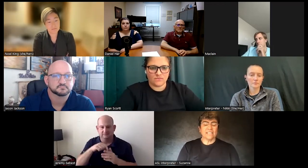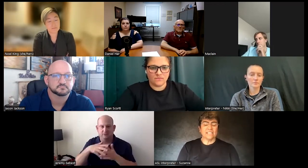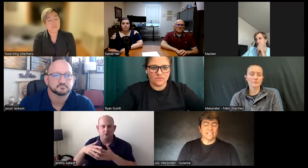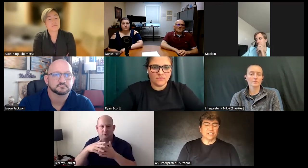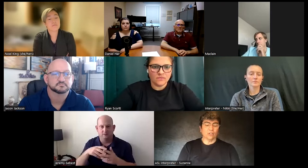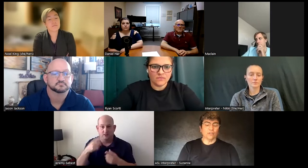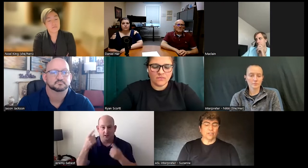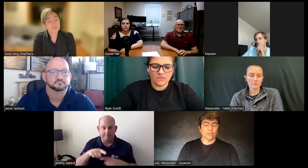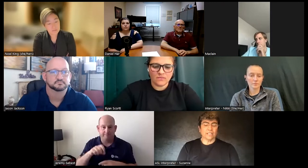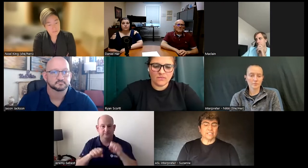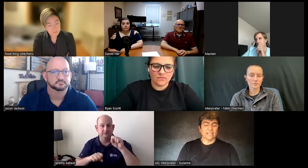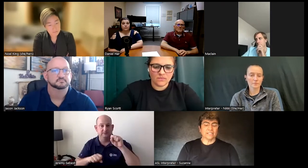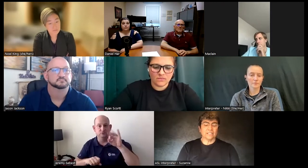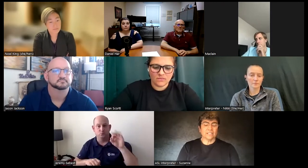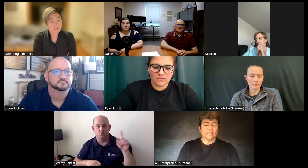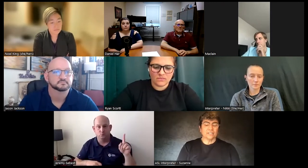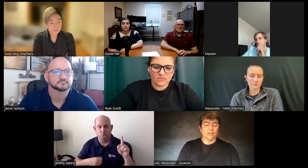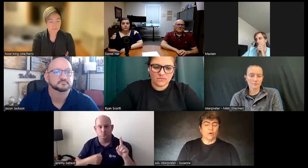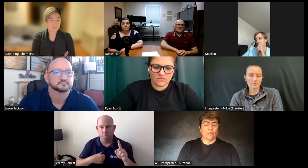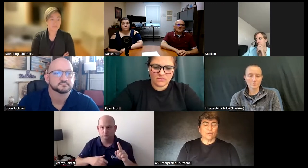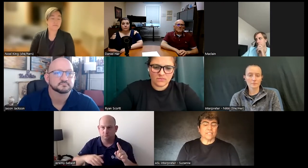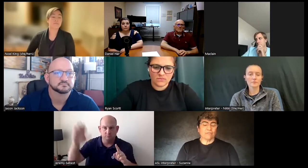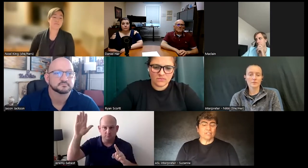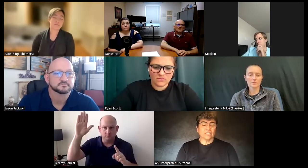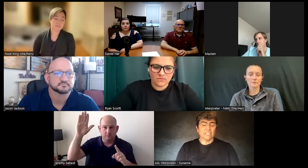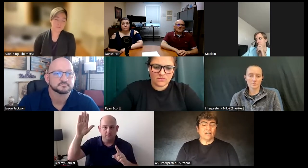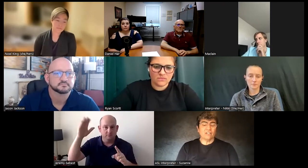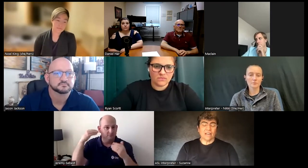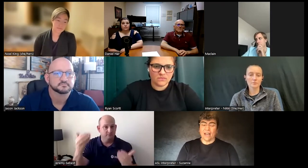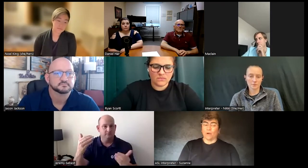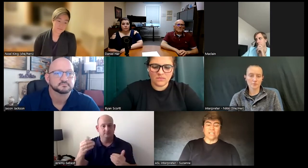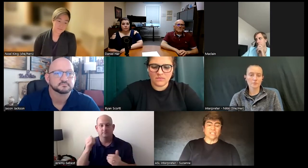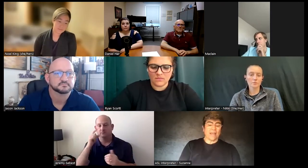eight cities all over the United States so there was San Francisco and I raised